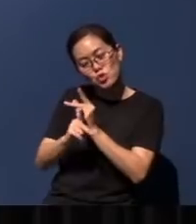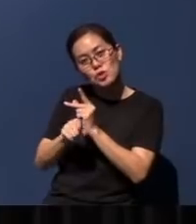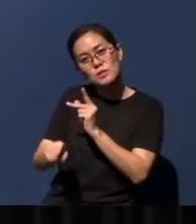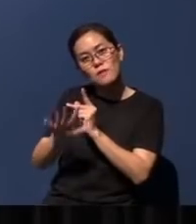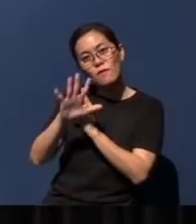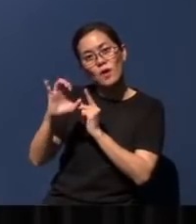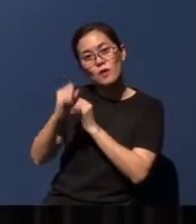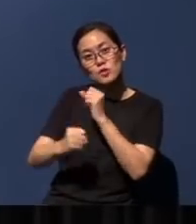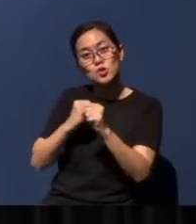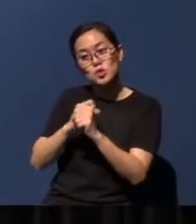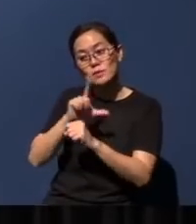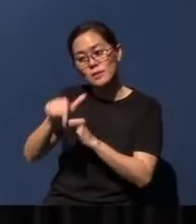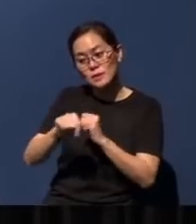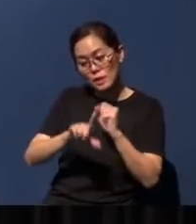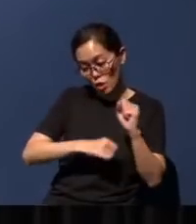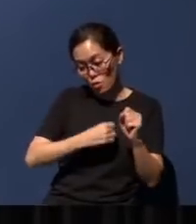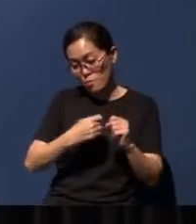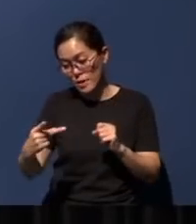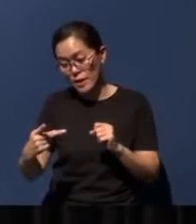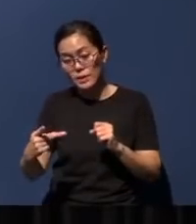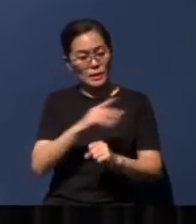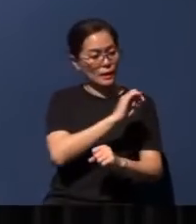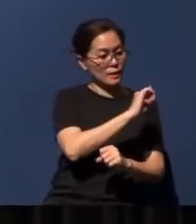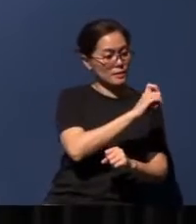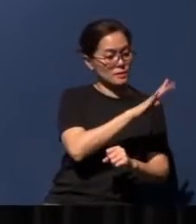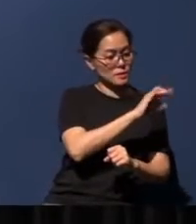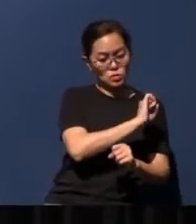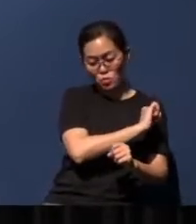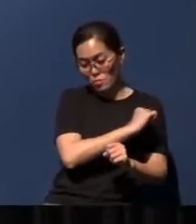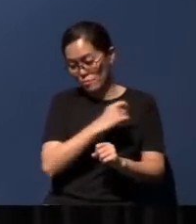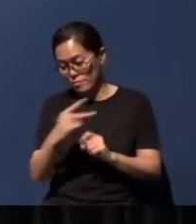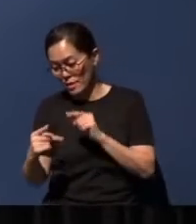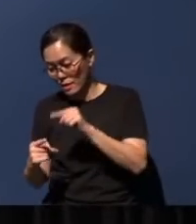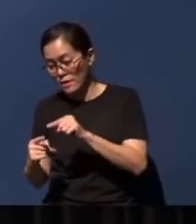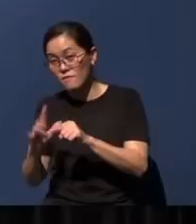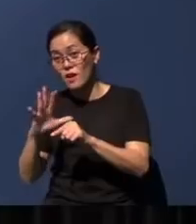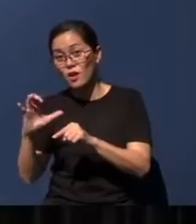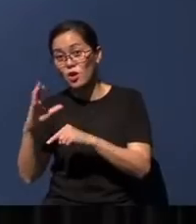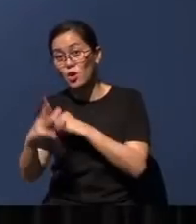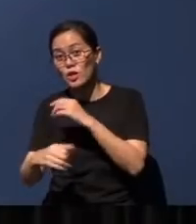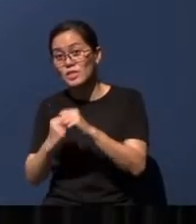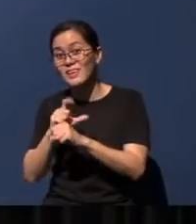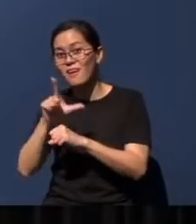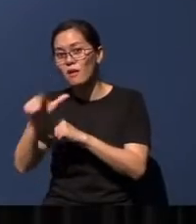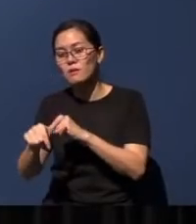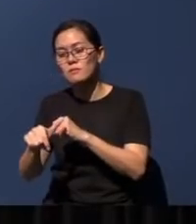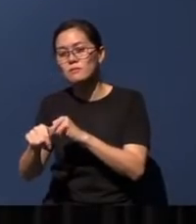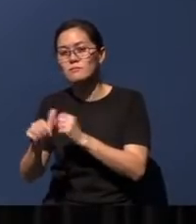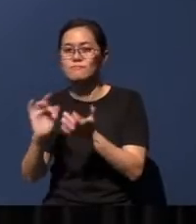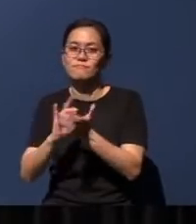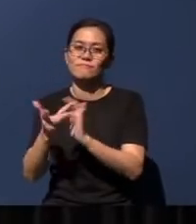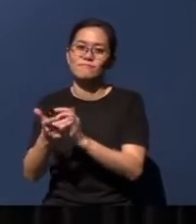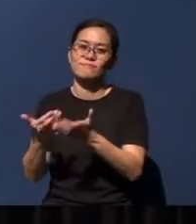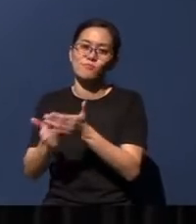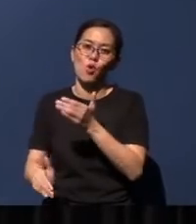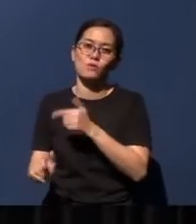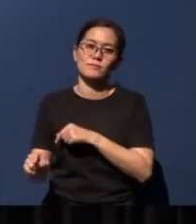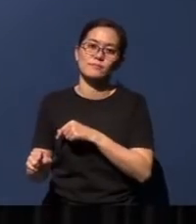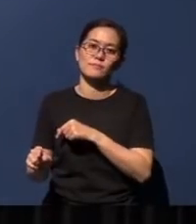after they returned from exile, the Savior of the world was born to these very remnants